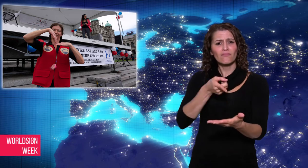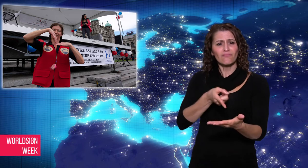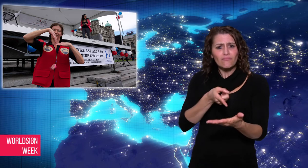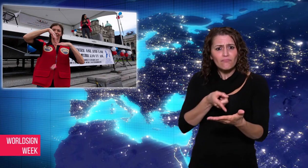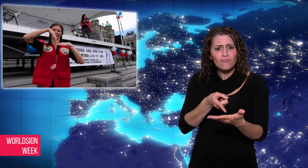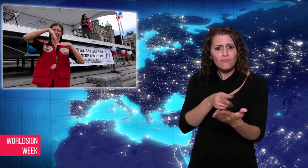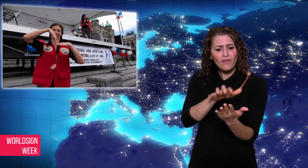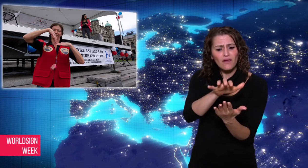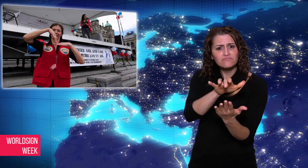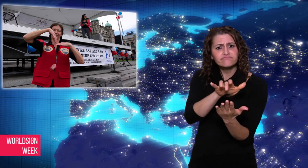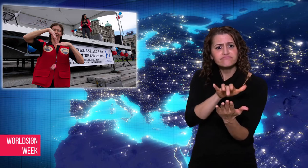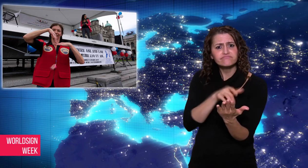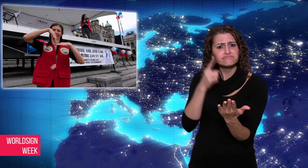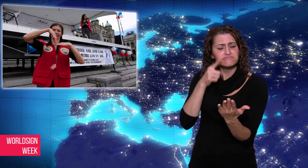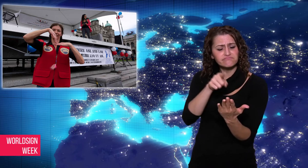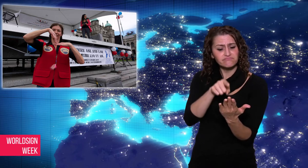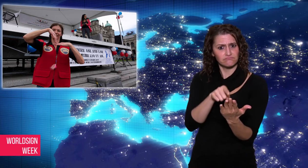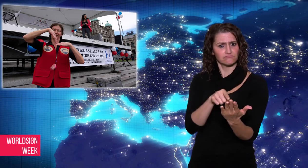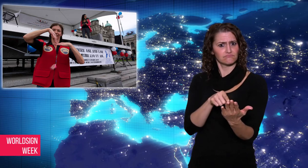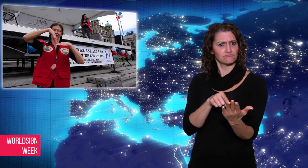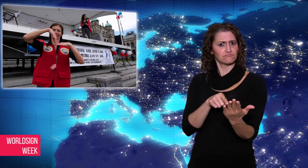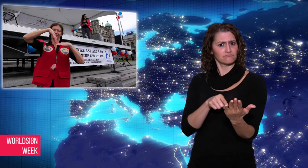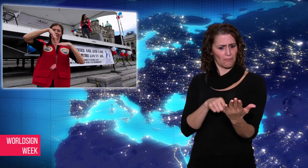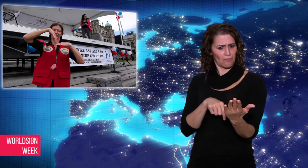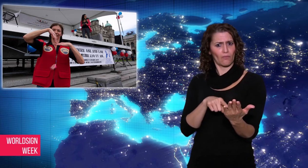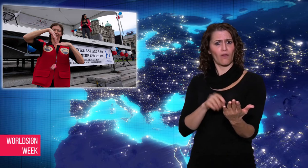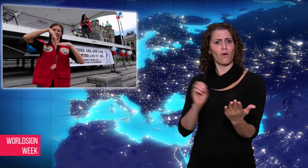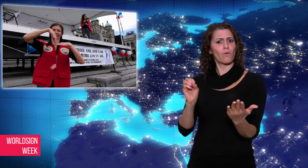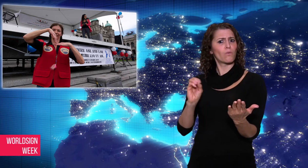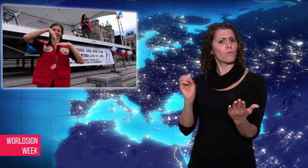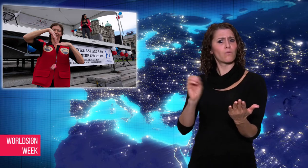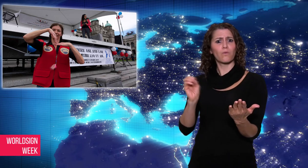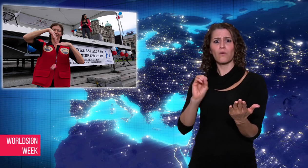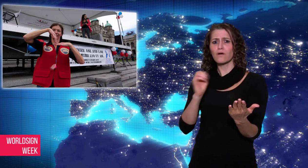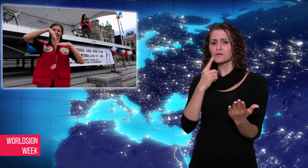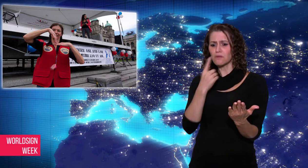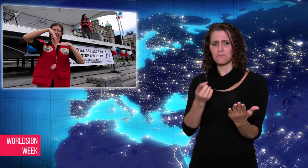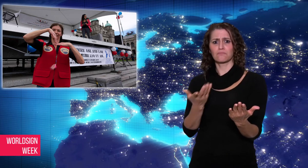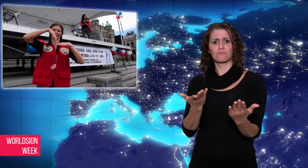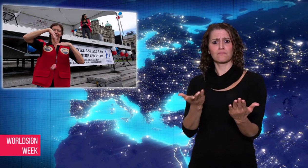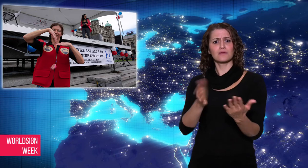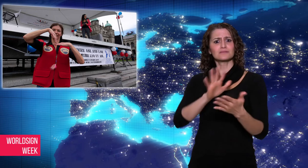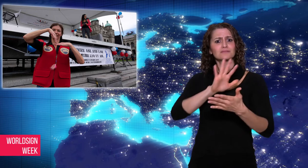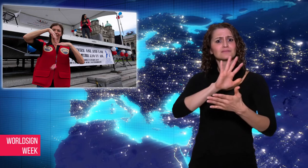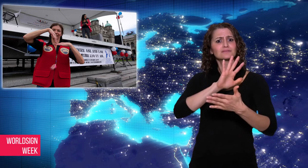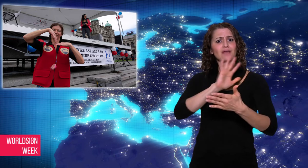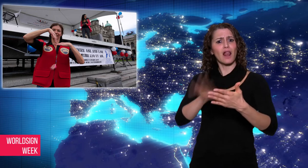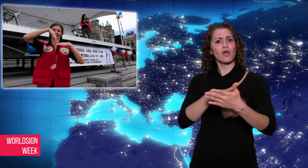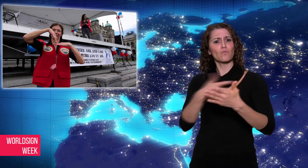mention equitable access to